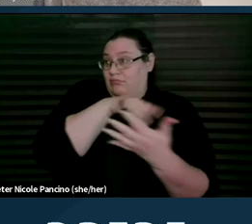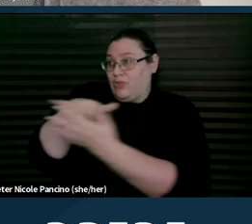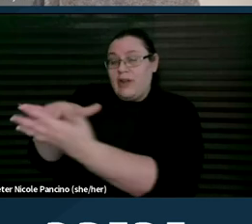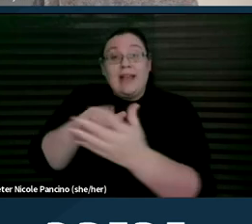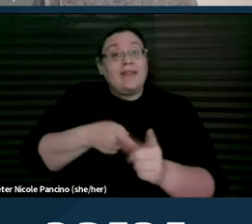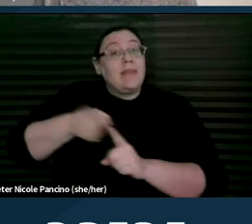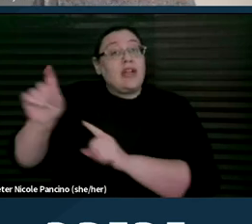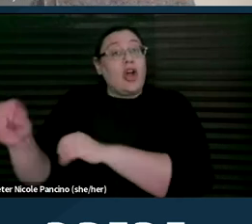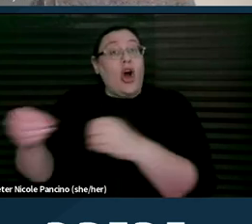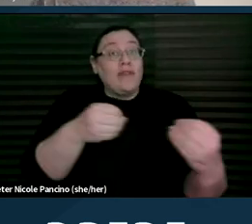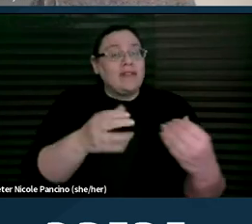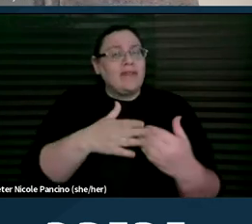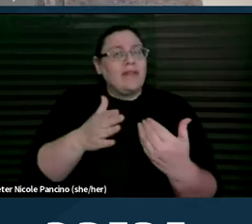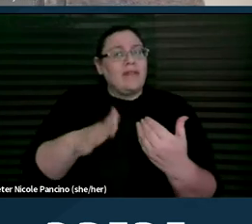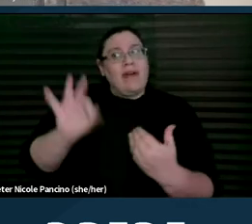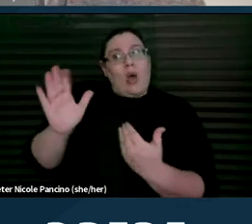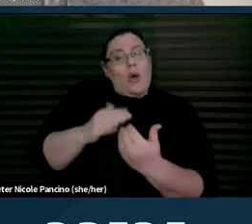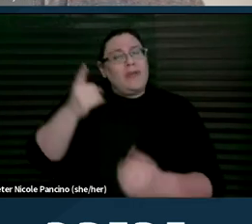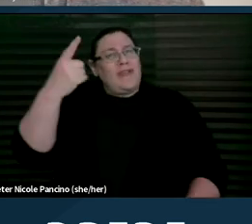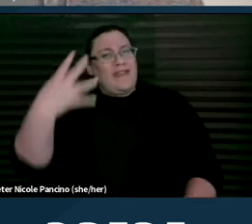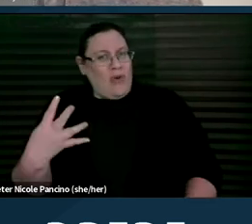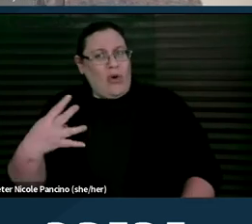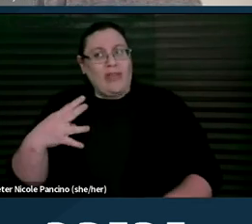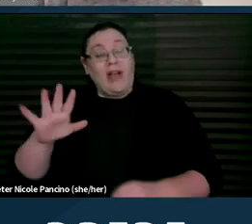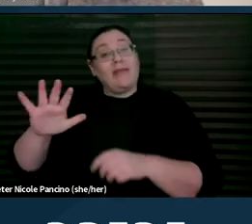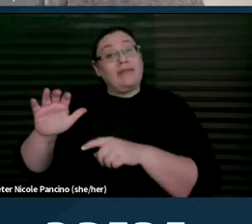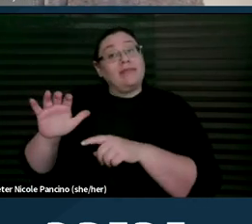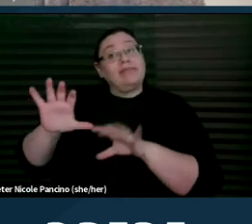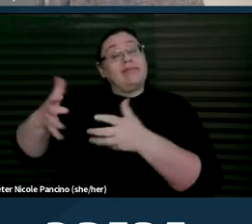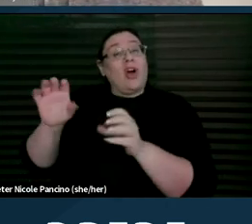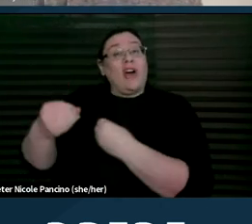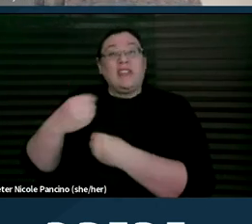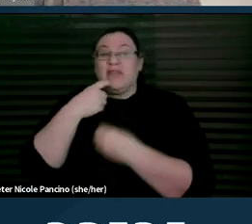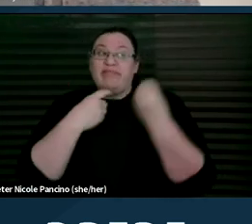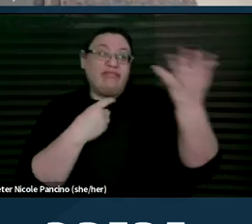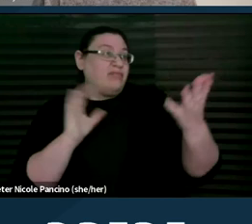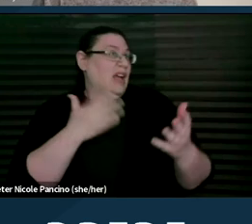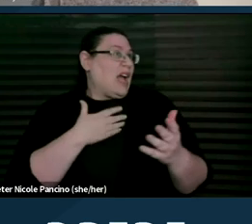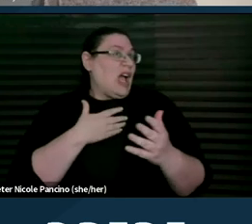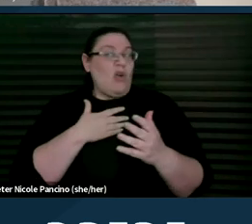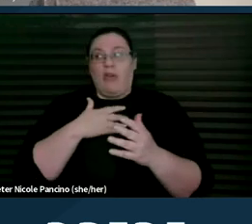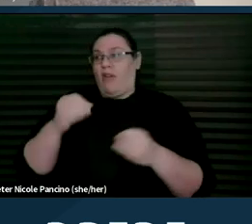nearly a quarter of practices said their practices would not be accessible to a patient